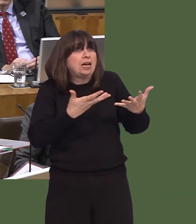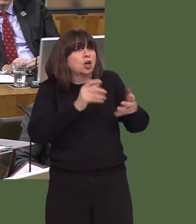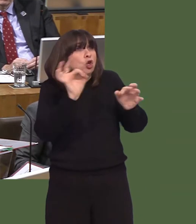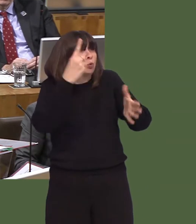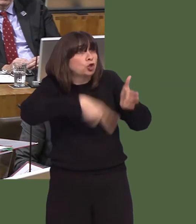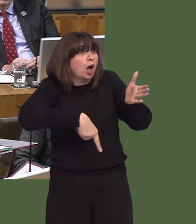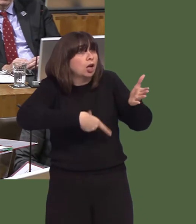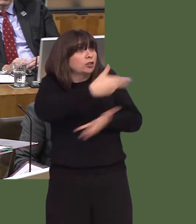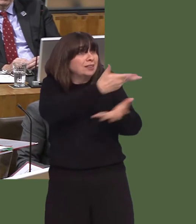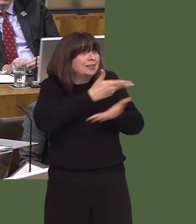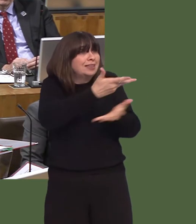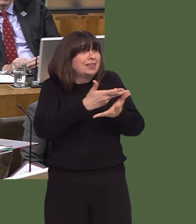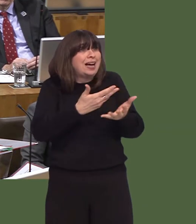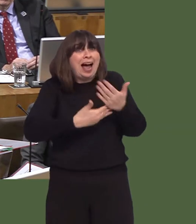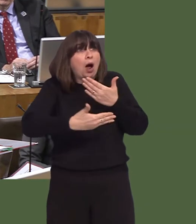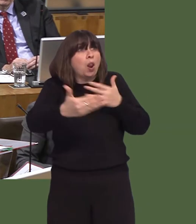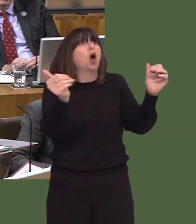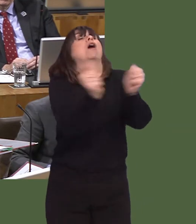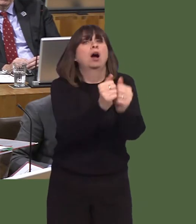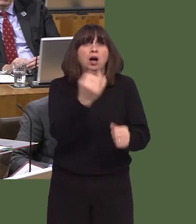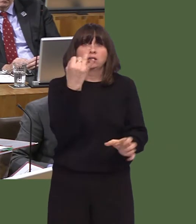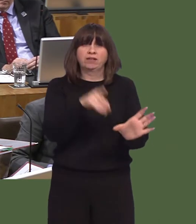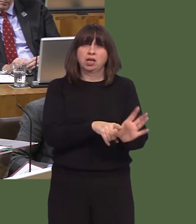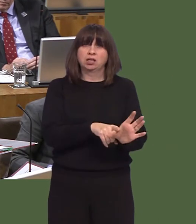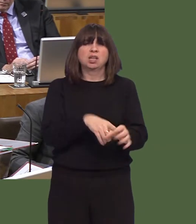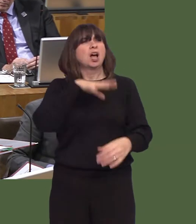We have in the US a President who puts America first.